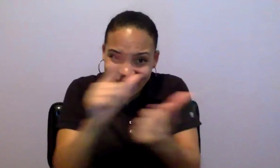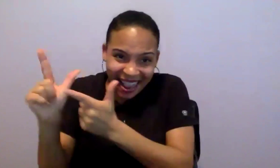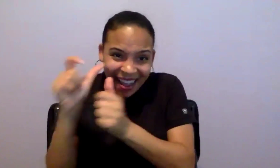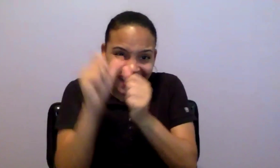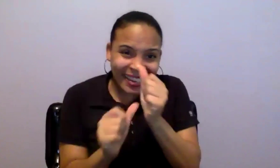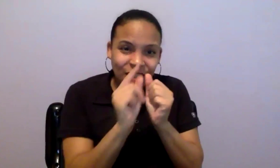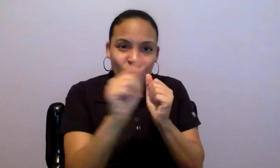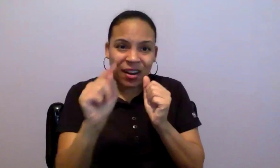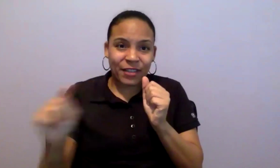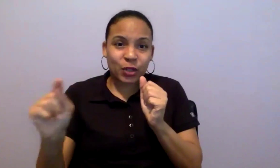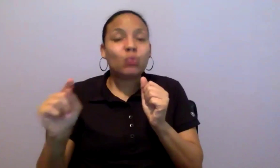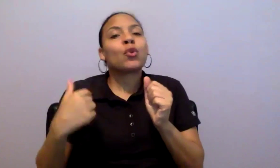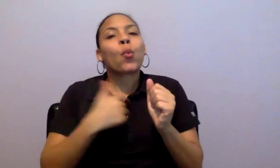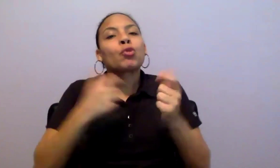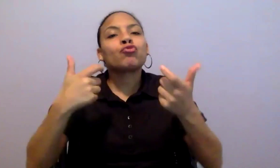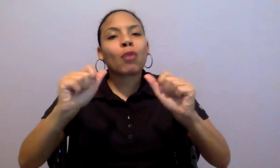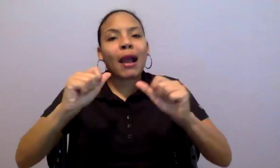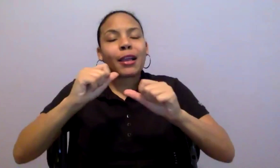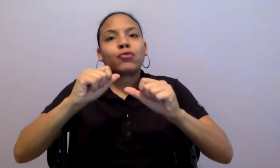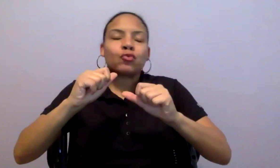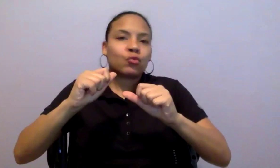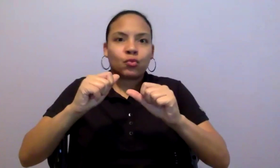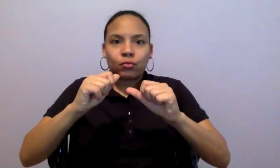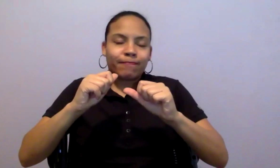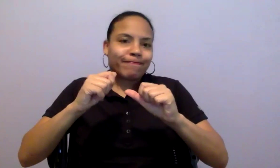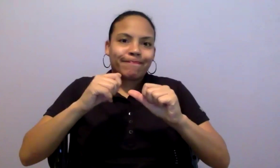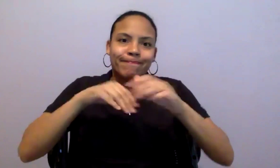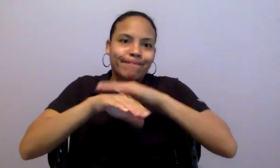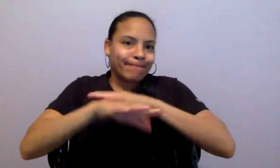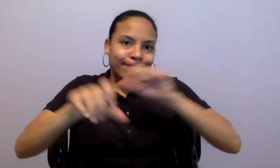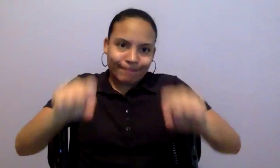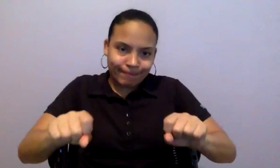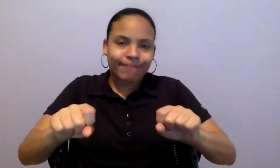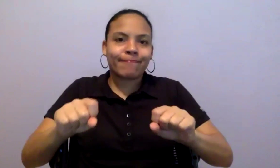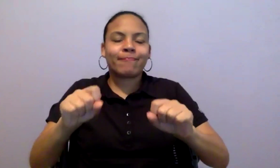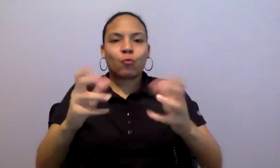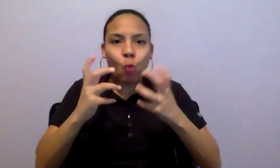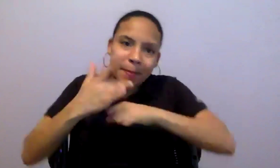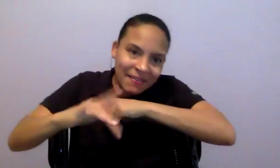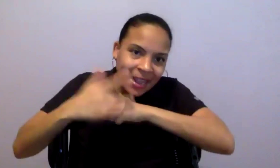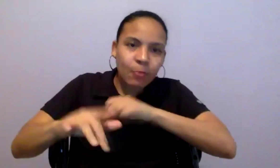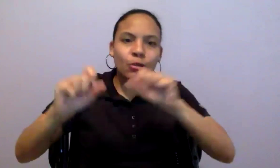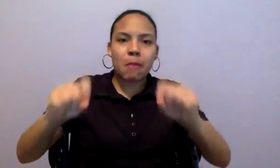being as accessible to you as possible. You can best prepare for those sessions by having specific